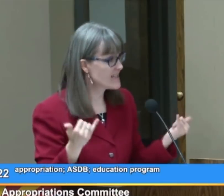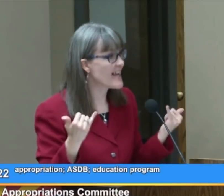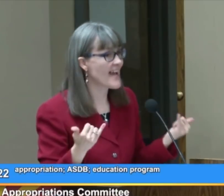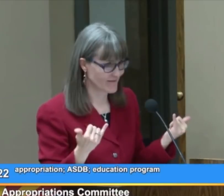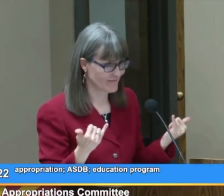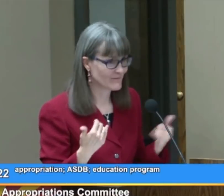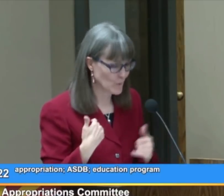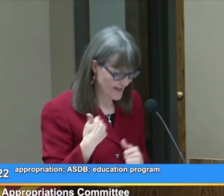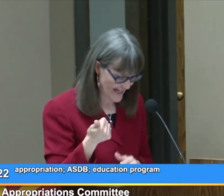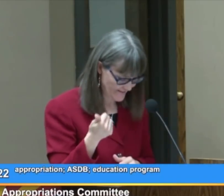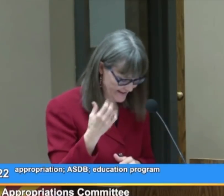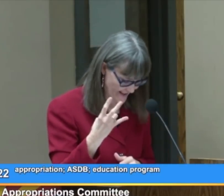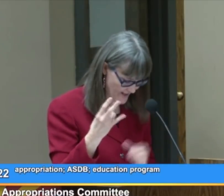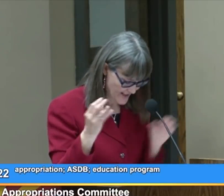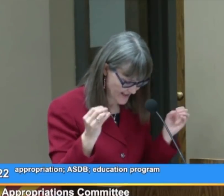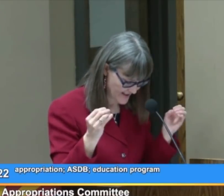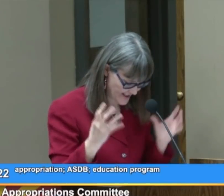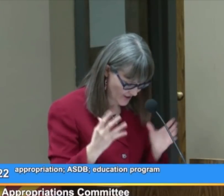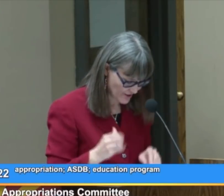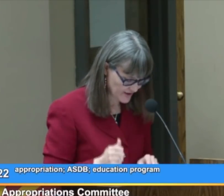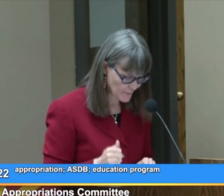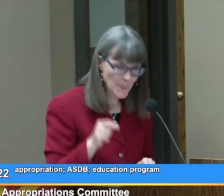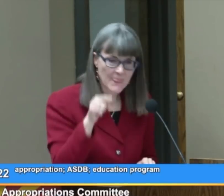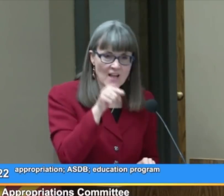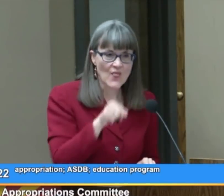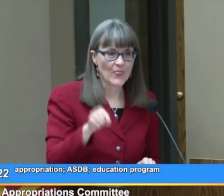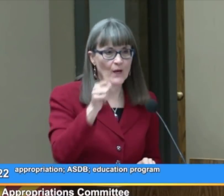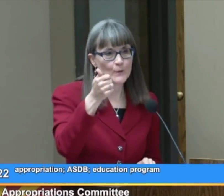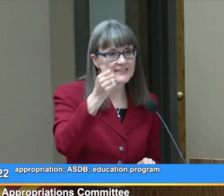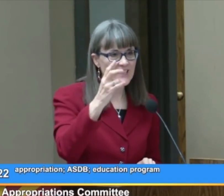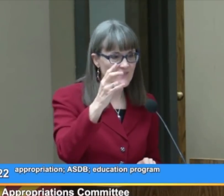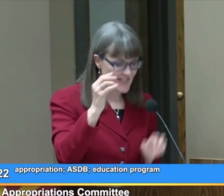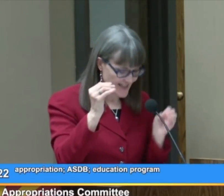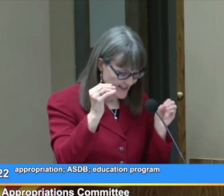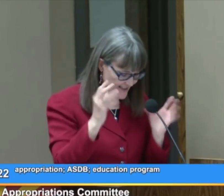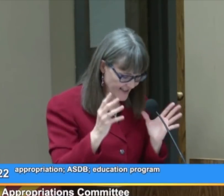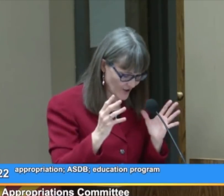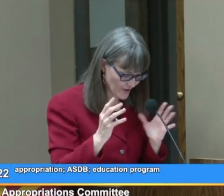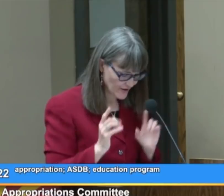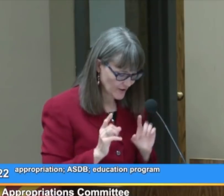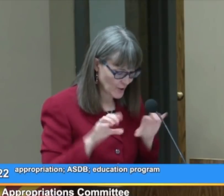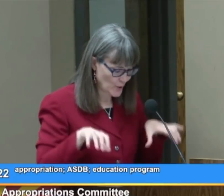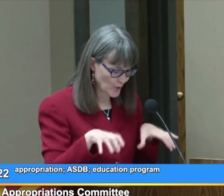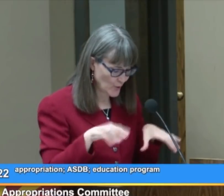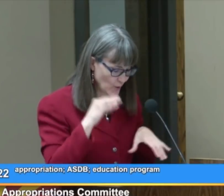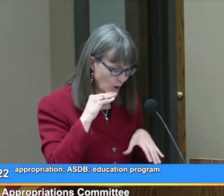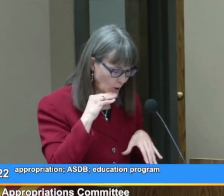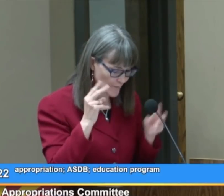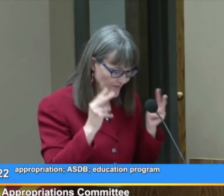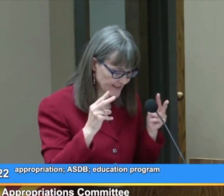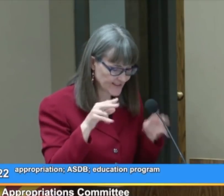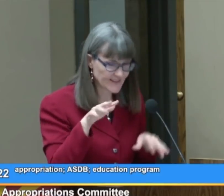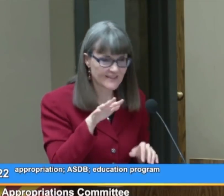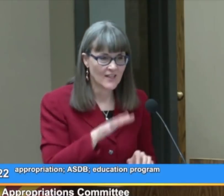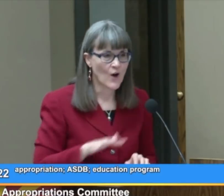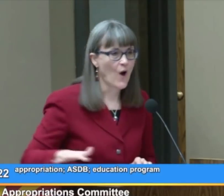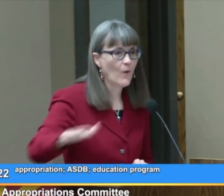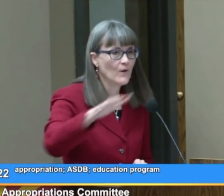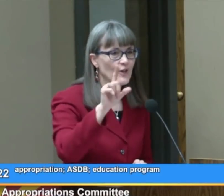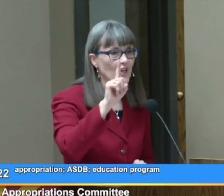And today, we have 17 teachers. Those 17 teachers do home visits over a